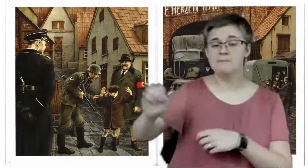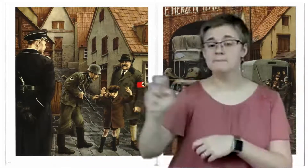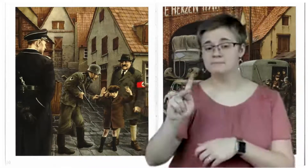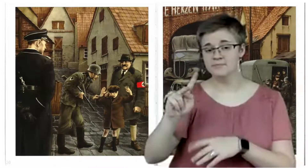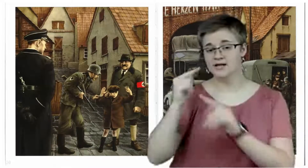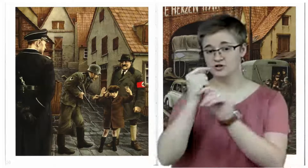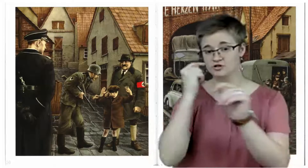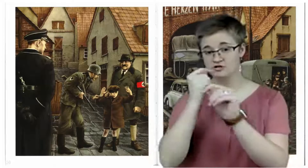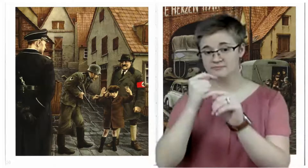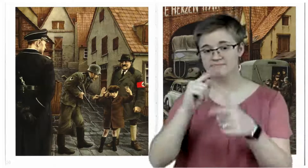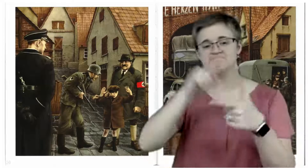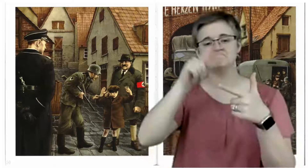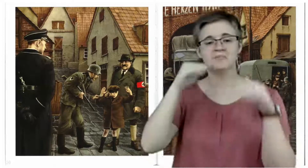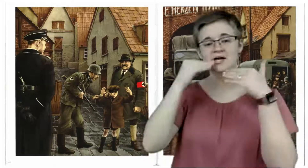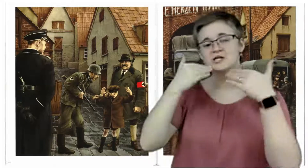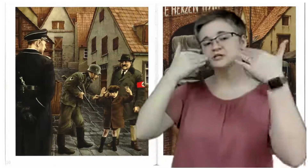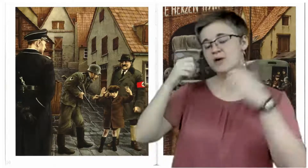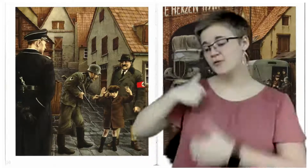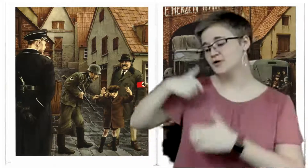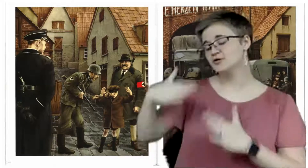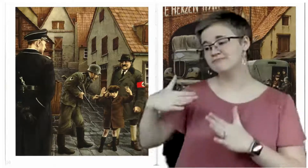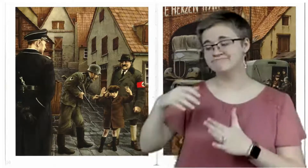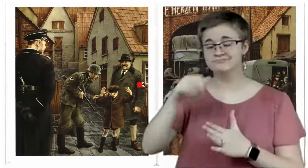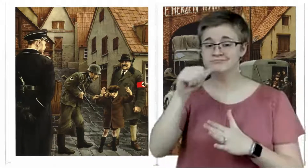Then he smiled at the soldiers without speaking.